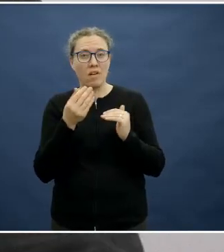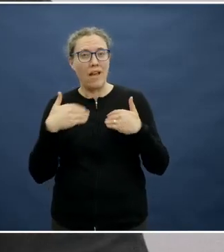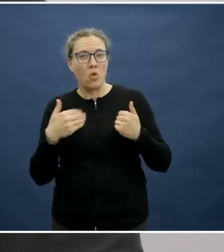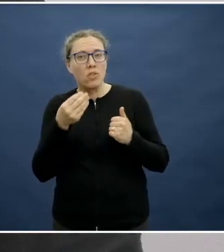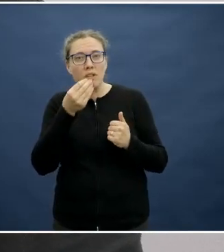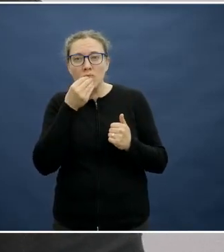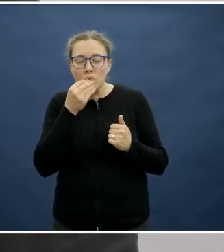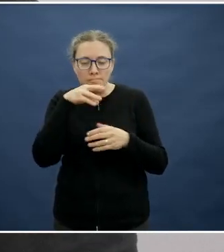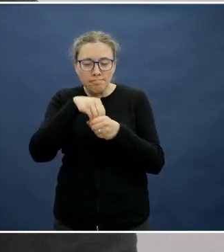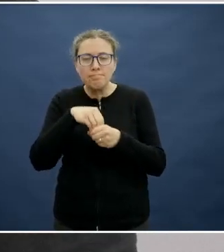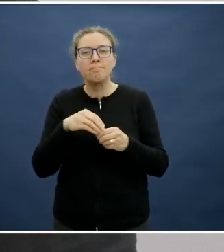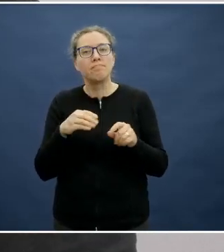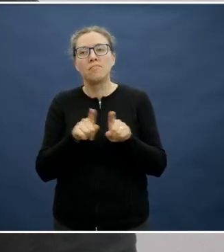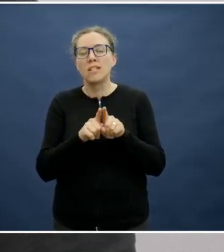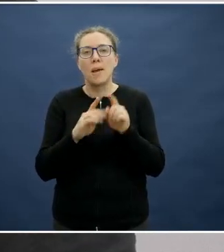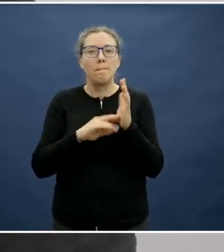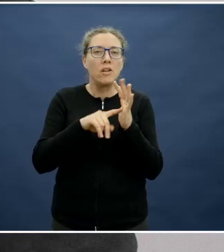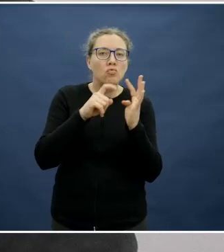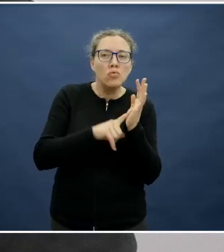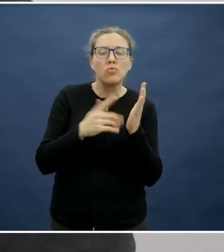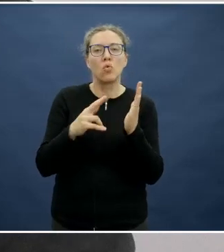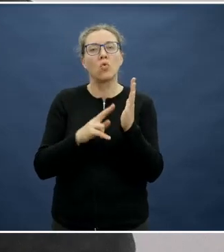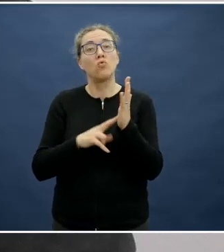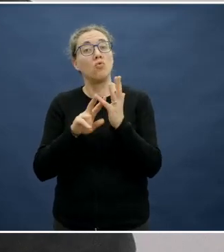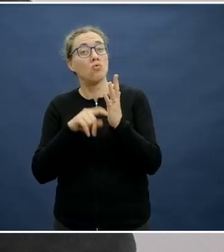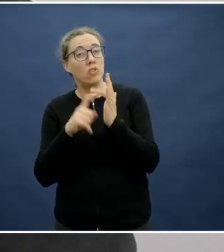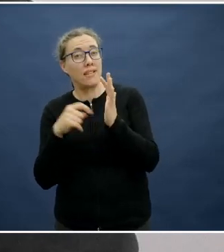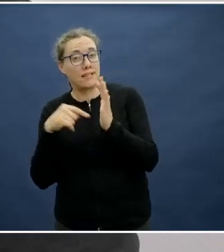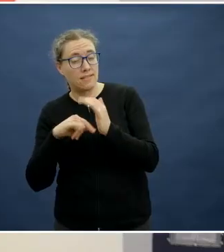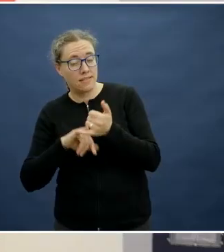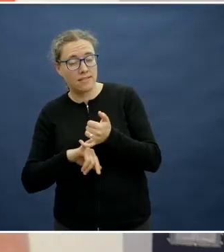There might be websites but that's also where specialist advice and getting